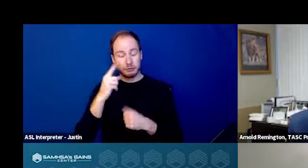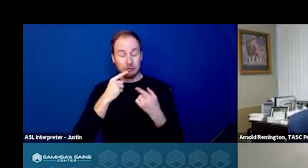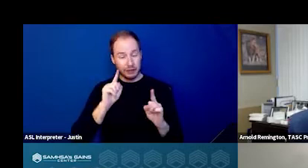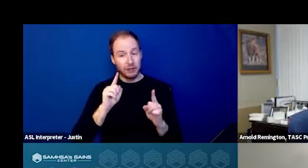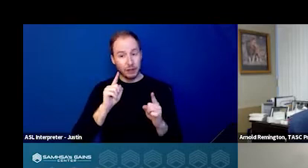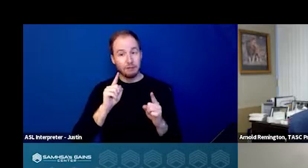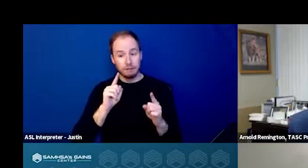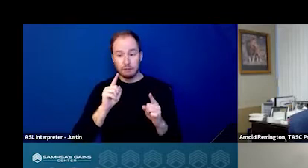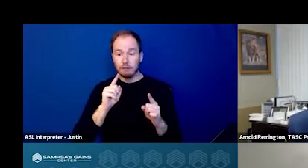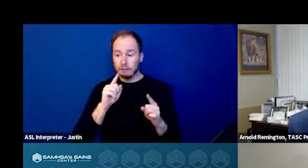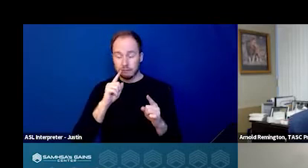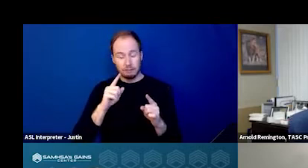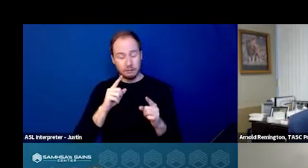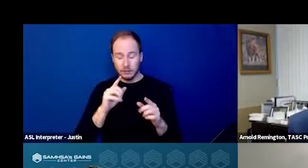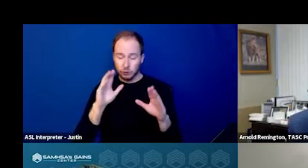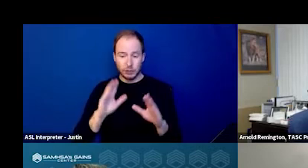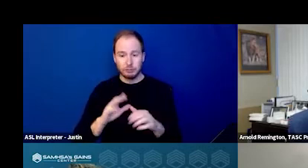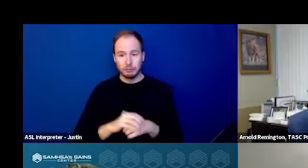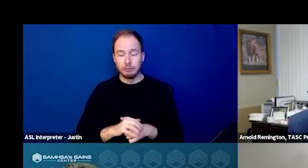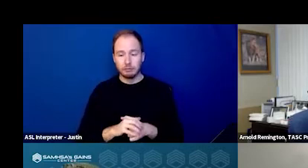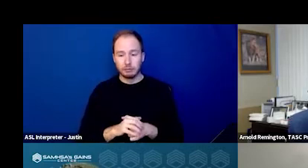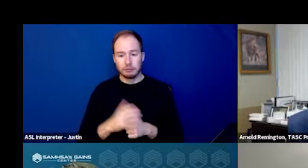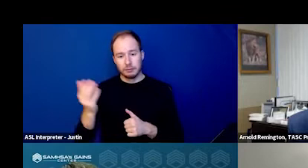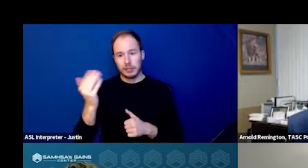and very cost effective to run. Next slide please.